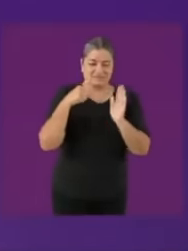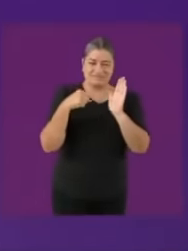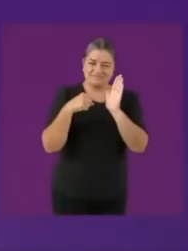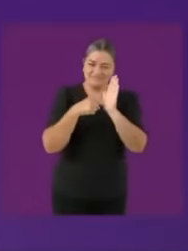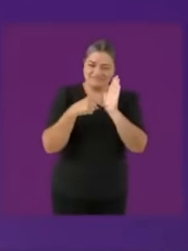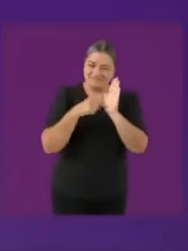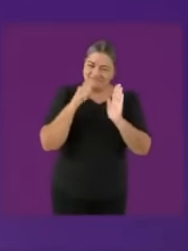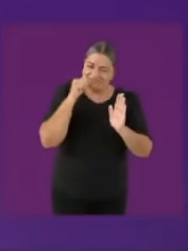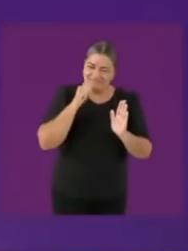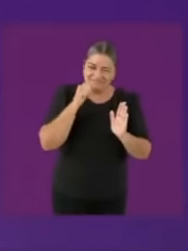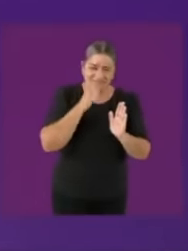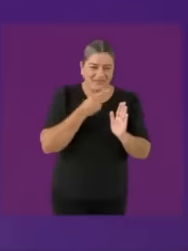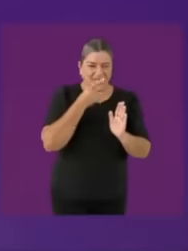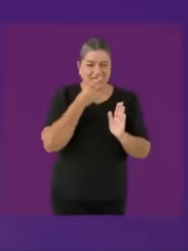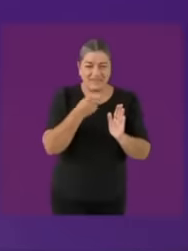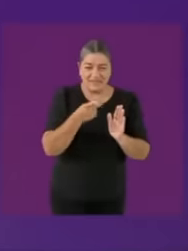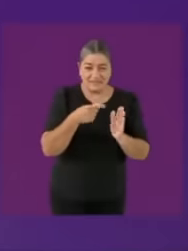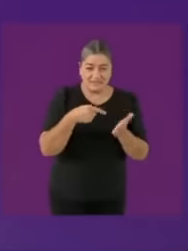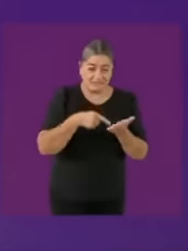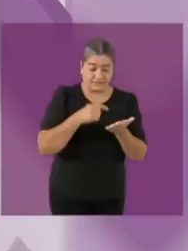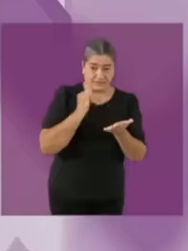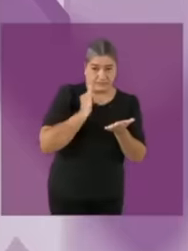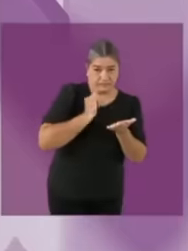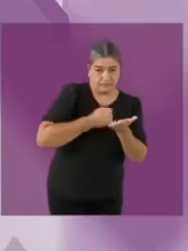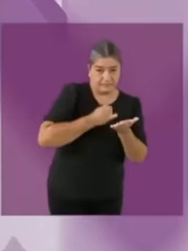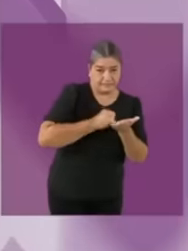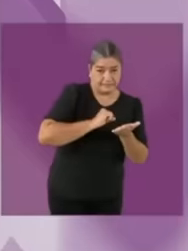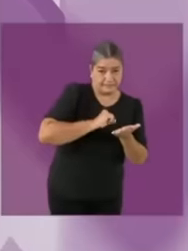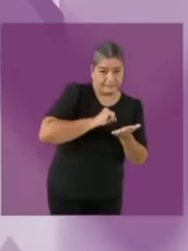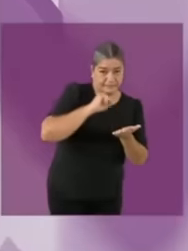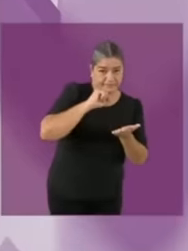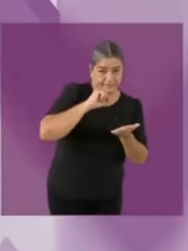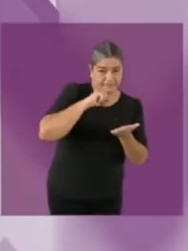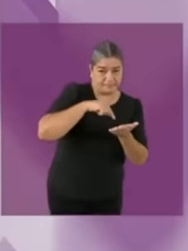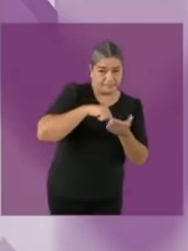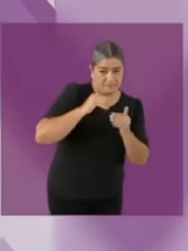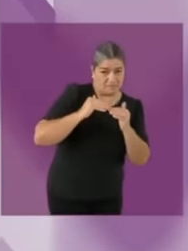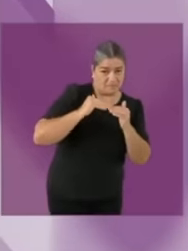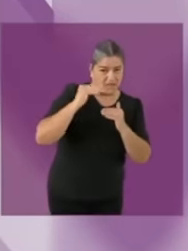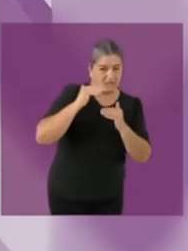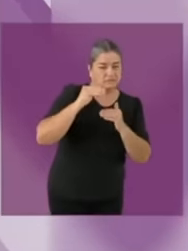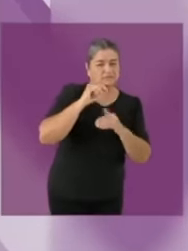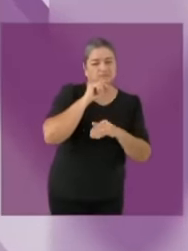is not It was done in all the prian governments, we are proposing real pensions that